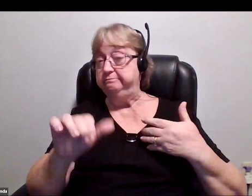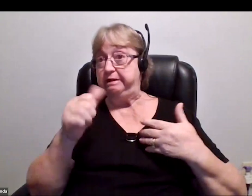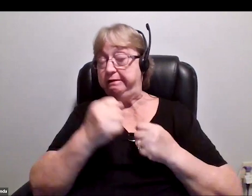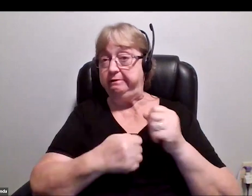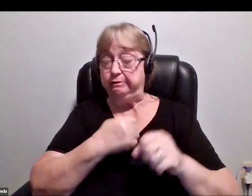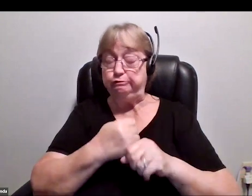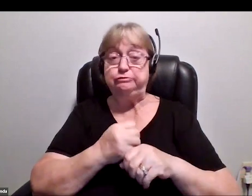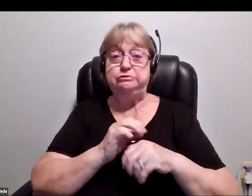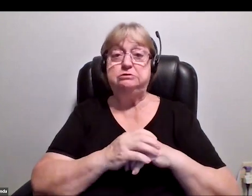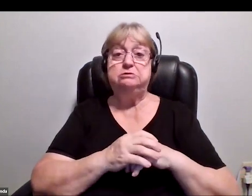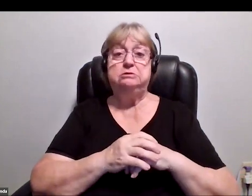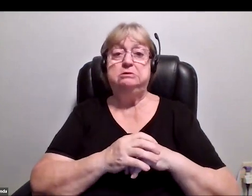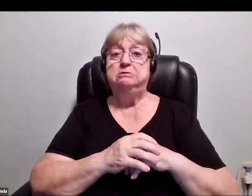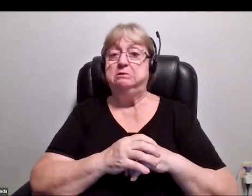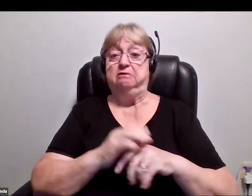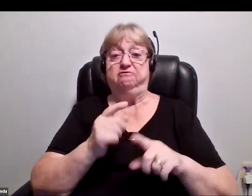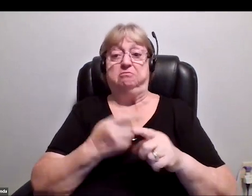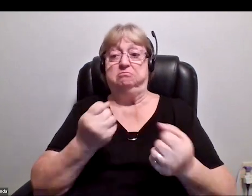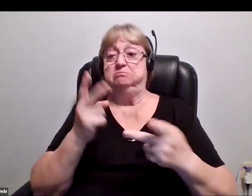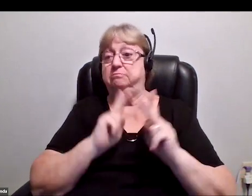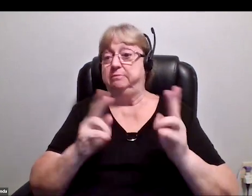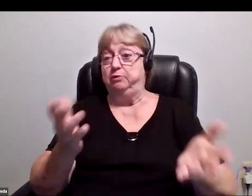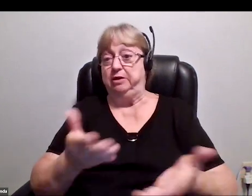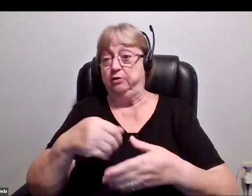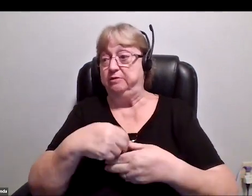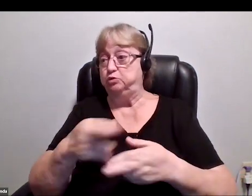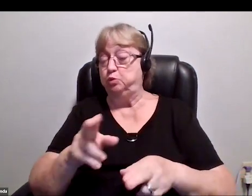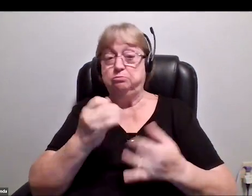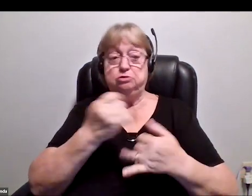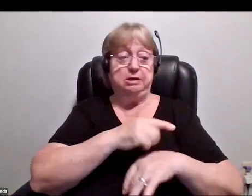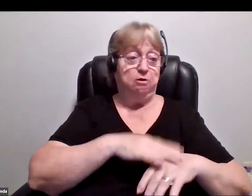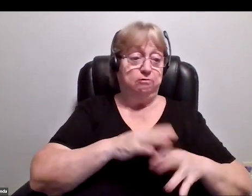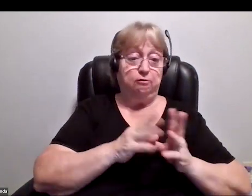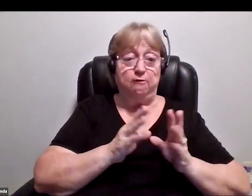Due to the work of many of the people in this room, today on this conference, and some of the people I mentioned